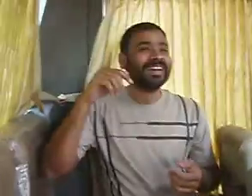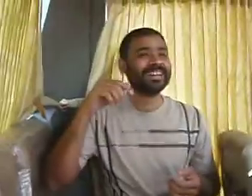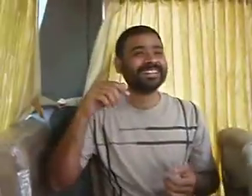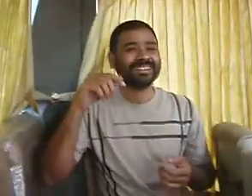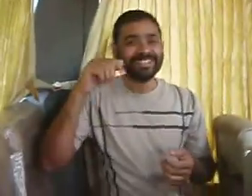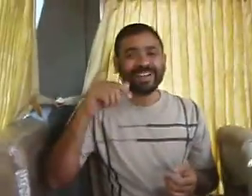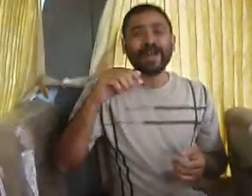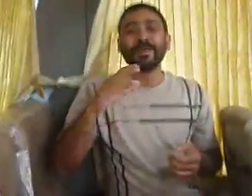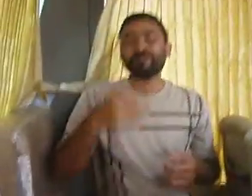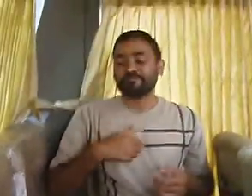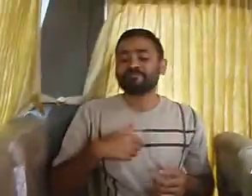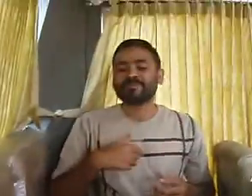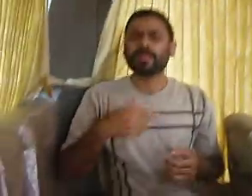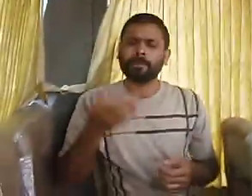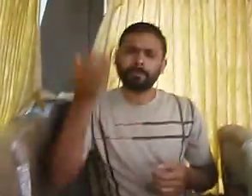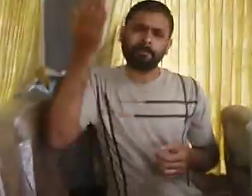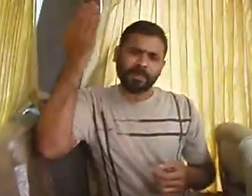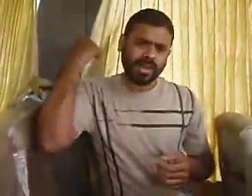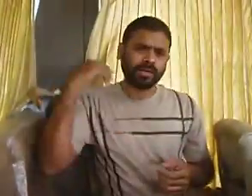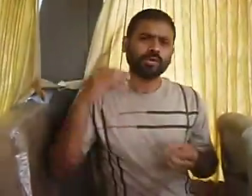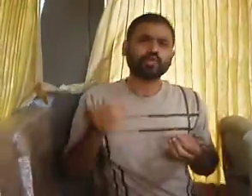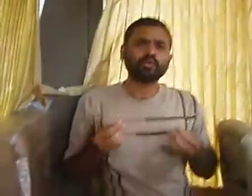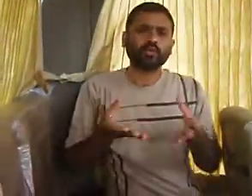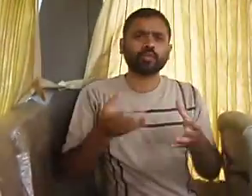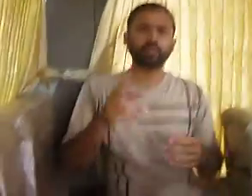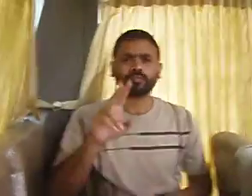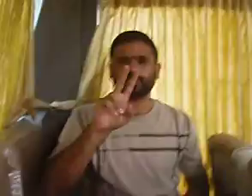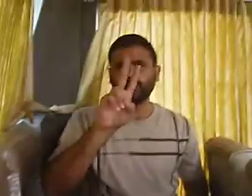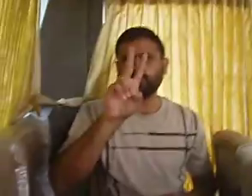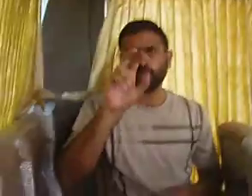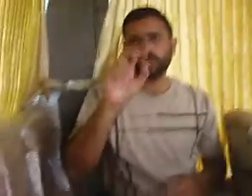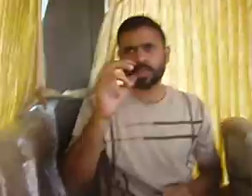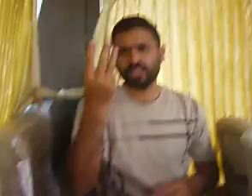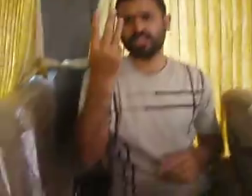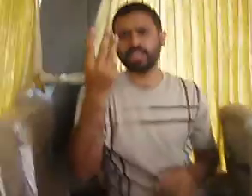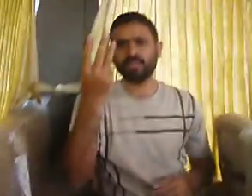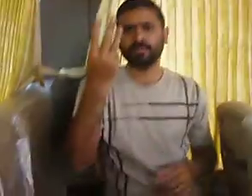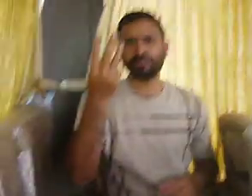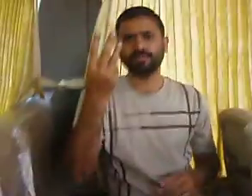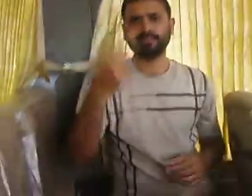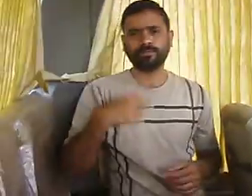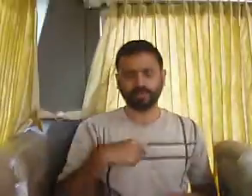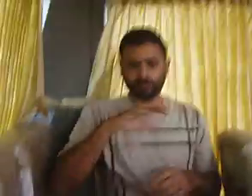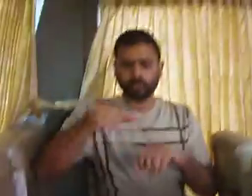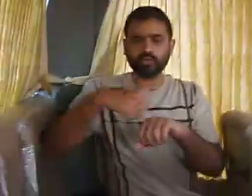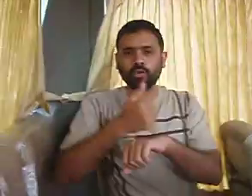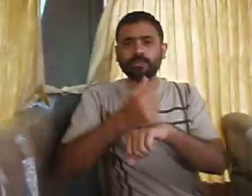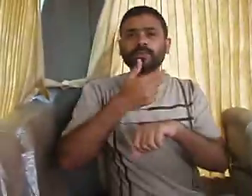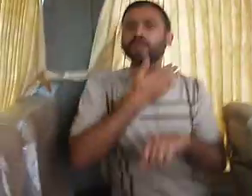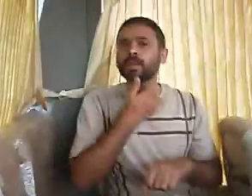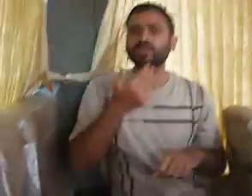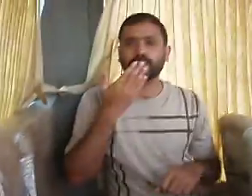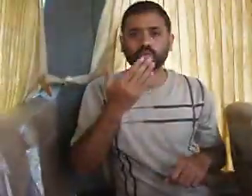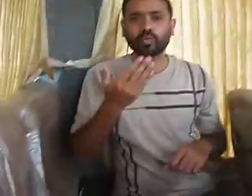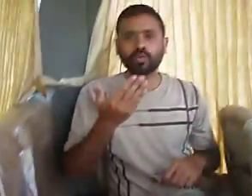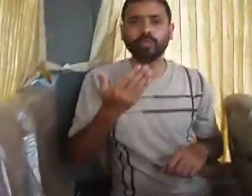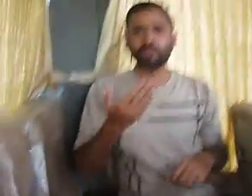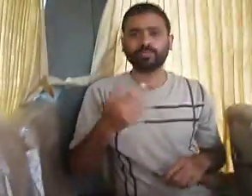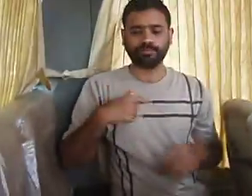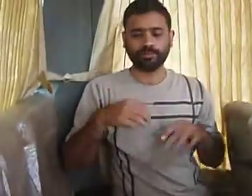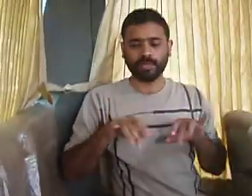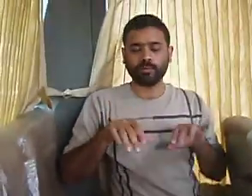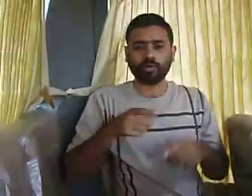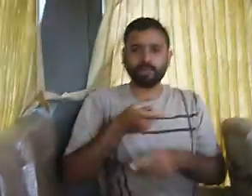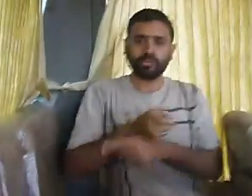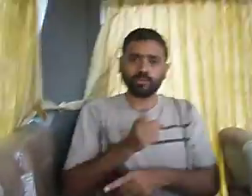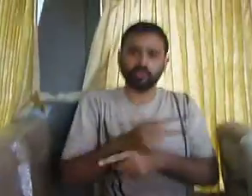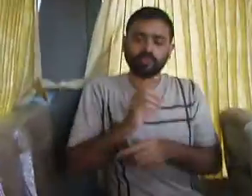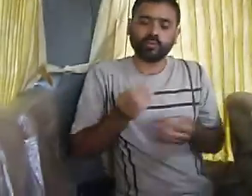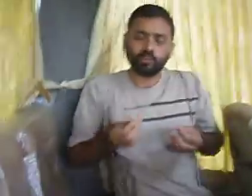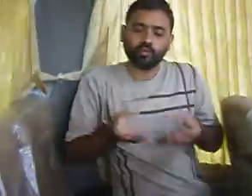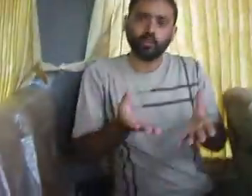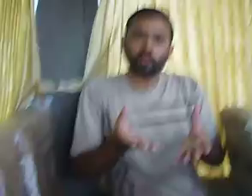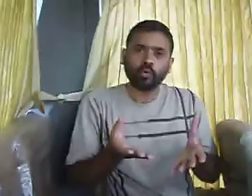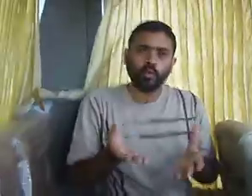In 2003, I started job at ABSA school as a computer teacher.